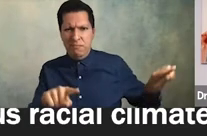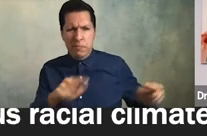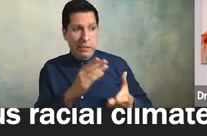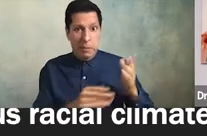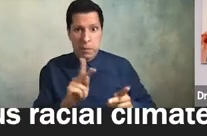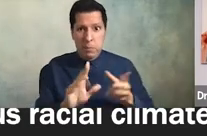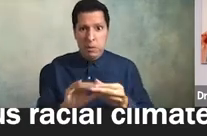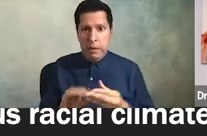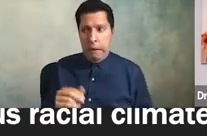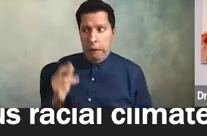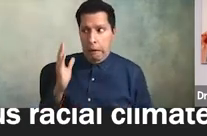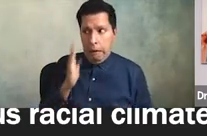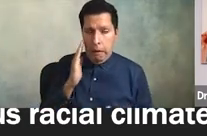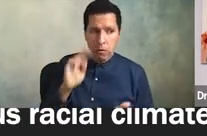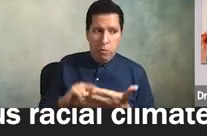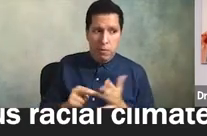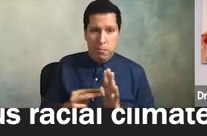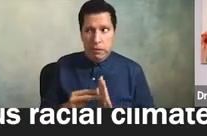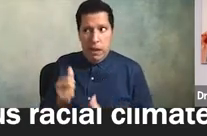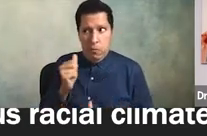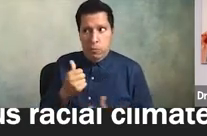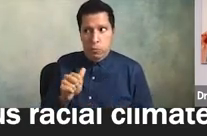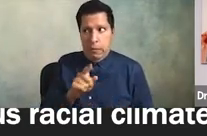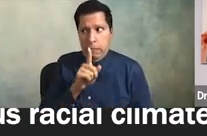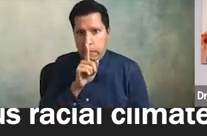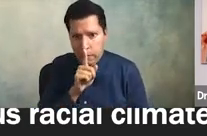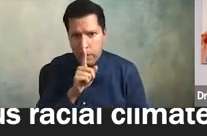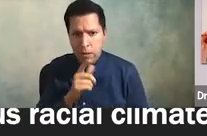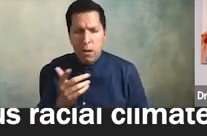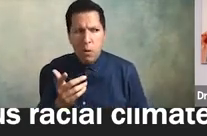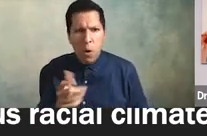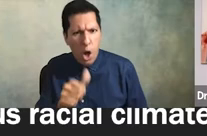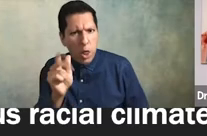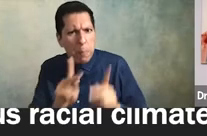not even gonna uh i'm not going to attempt the other nine will at least attempt but it's going